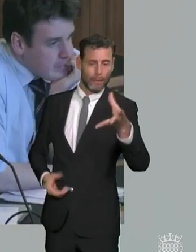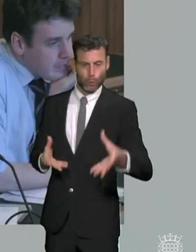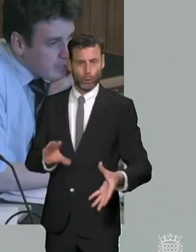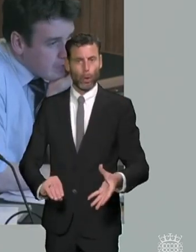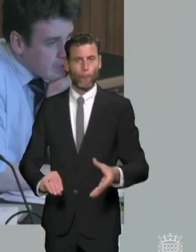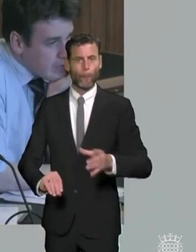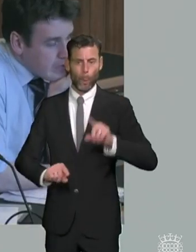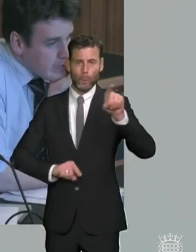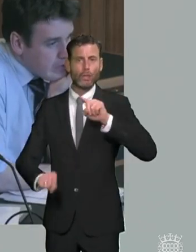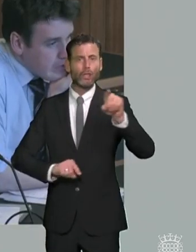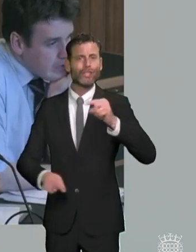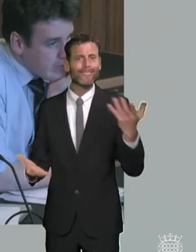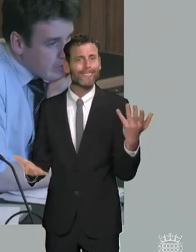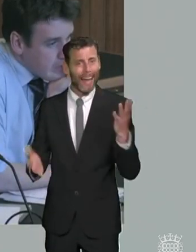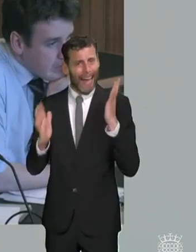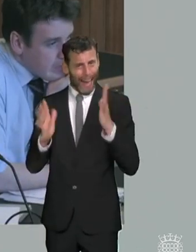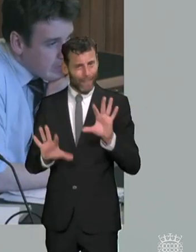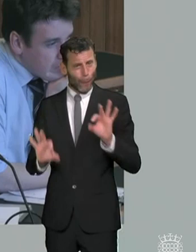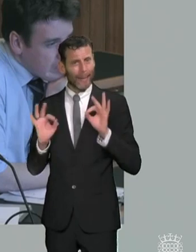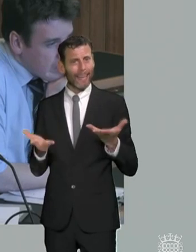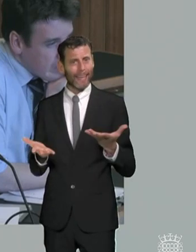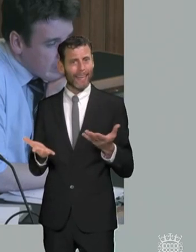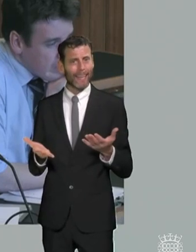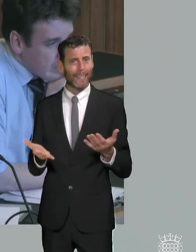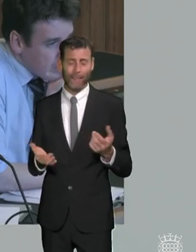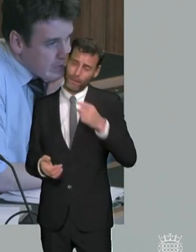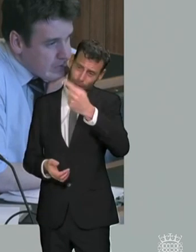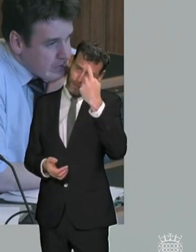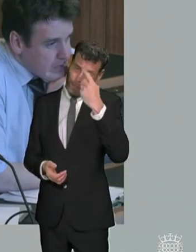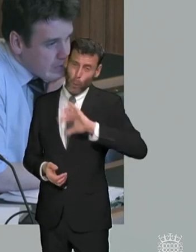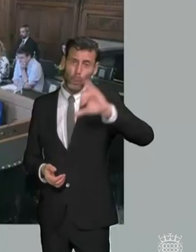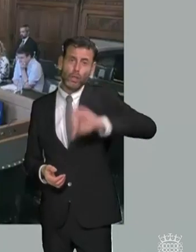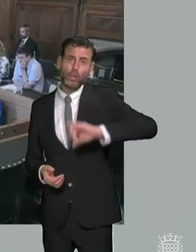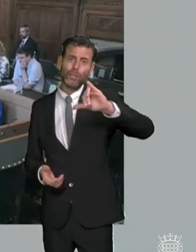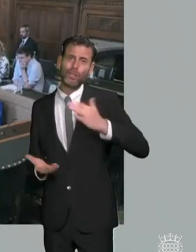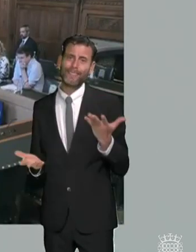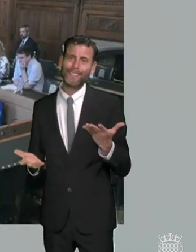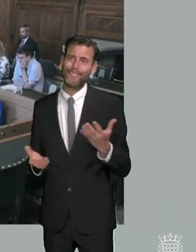early support and early intervention even in the in the early years um could i go to imogen